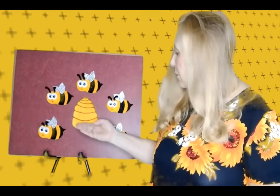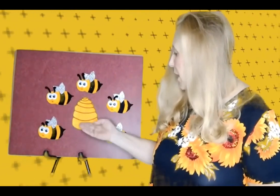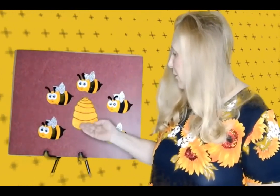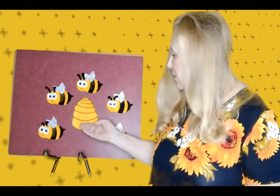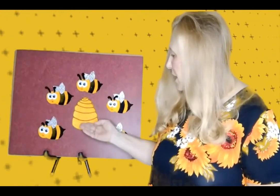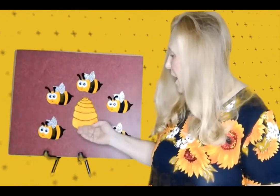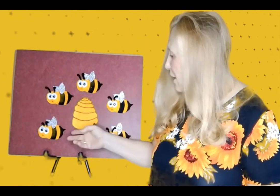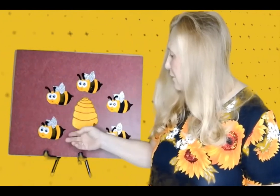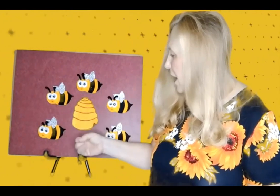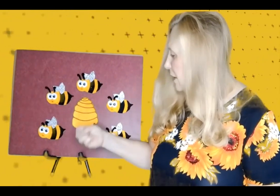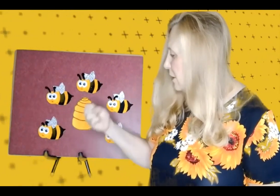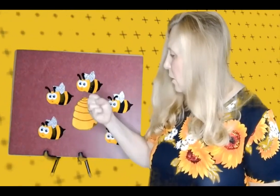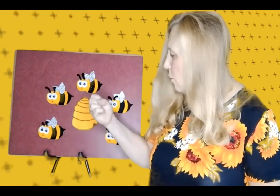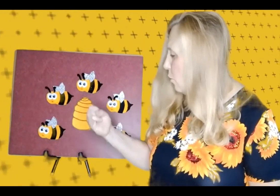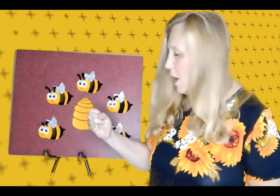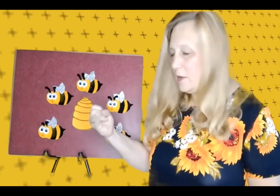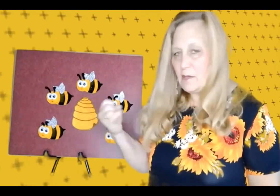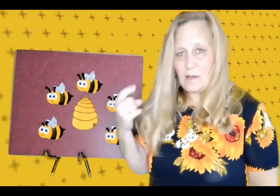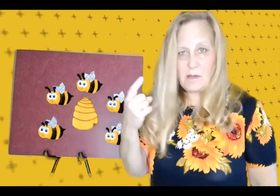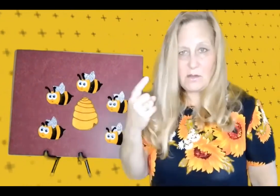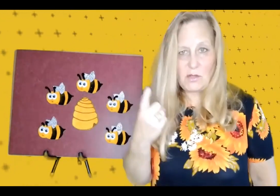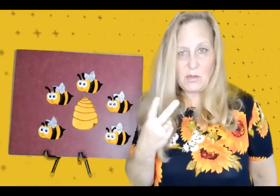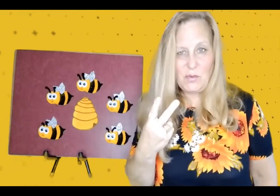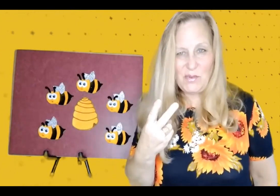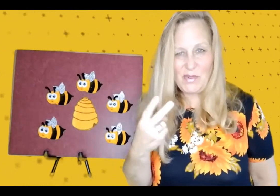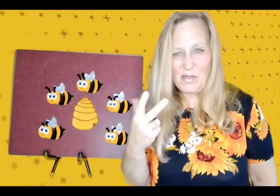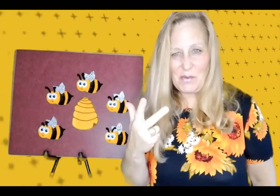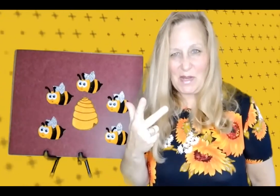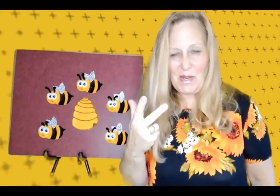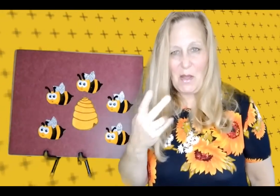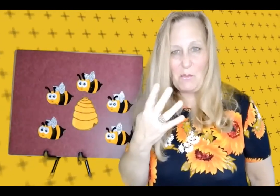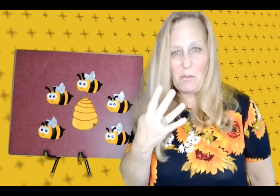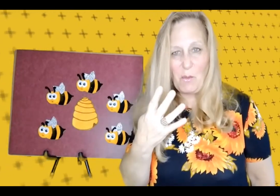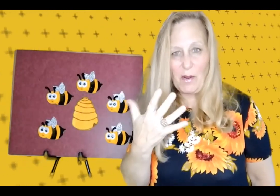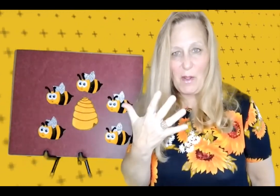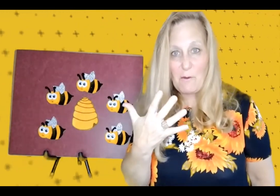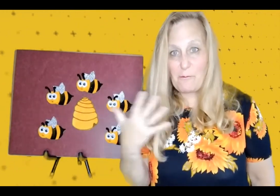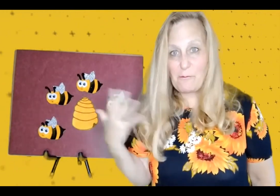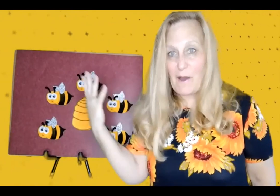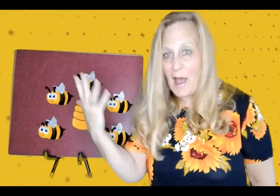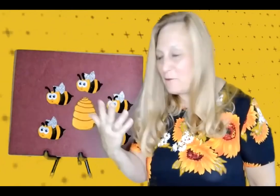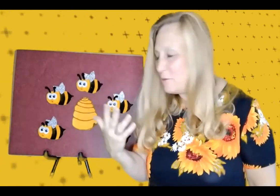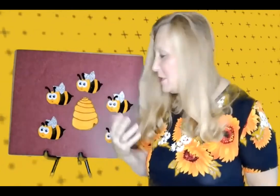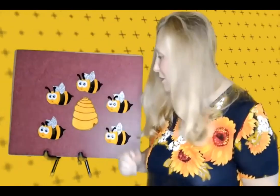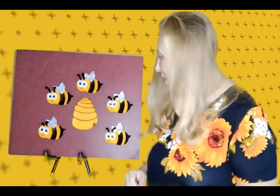You have a beehive and 12345 busy Bees.